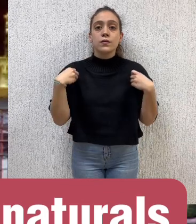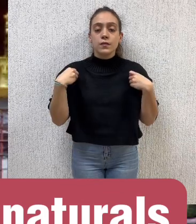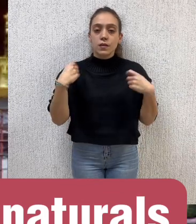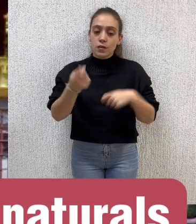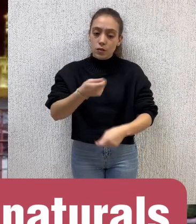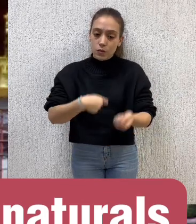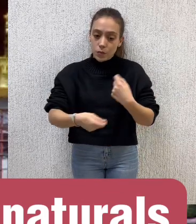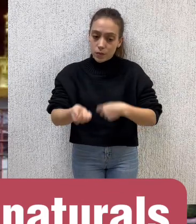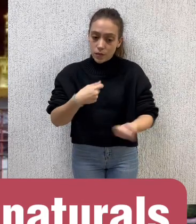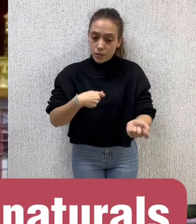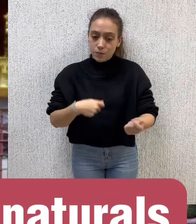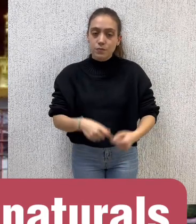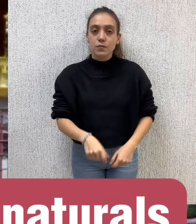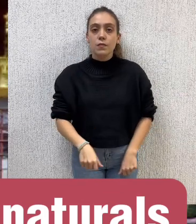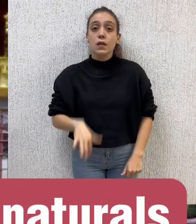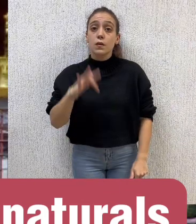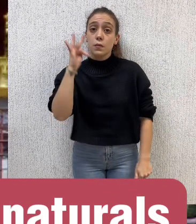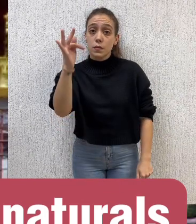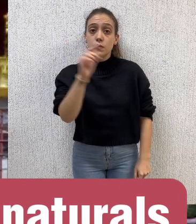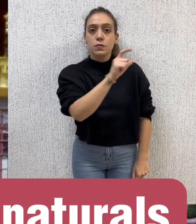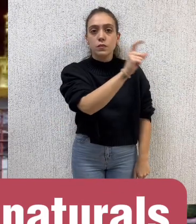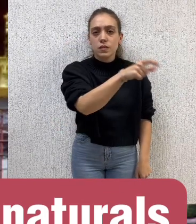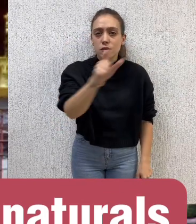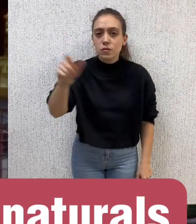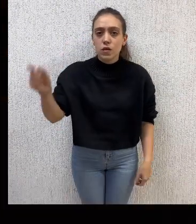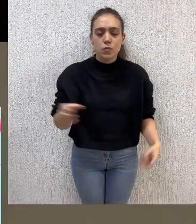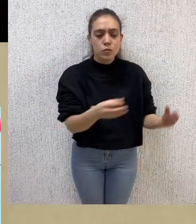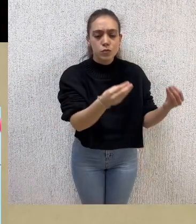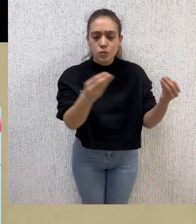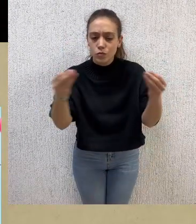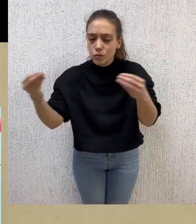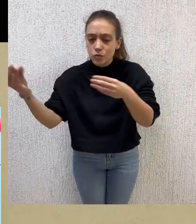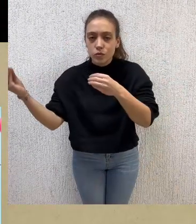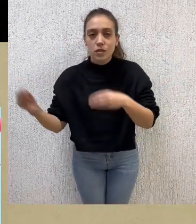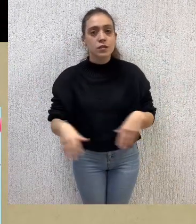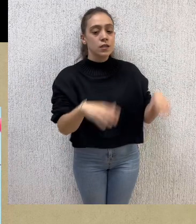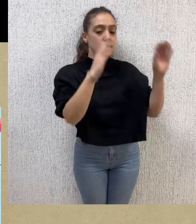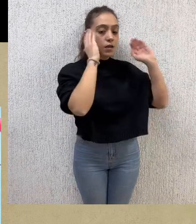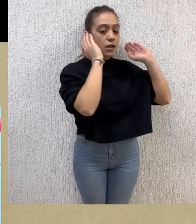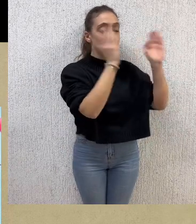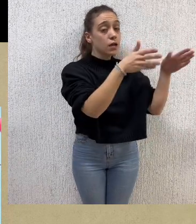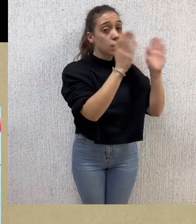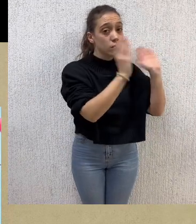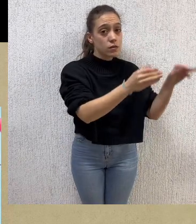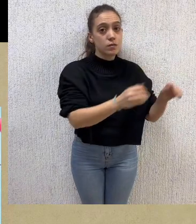The increase in waste exploitation is due to the consumerist lifestyle and overpopulation.